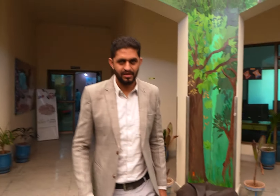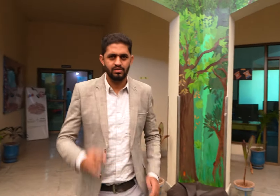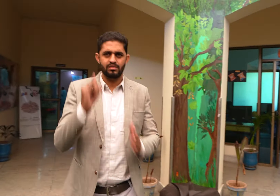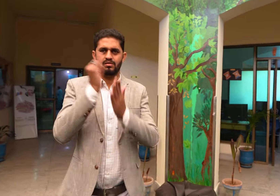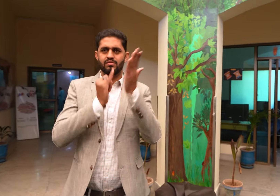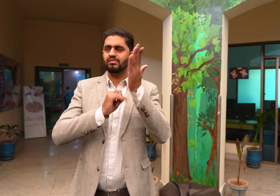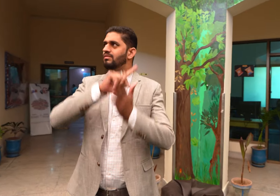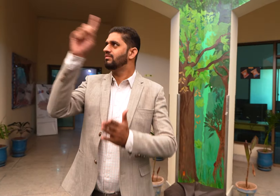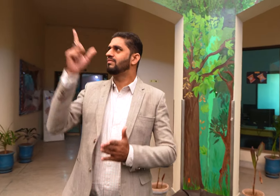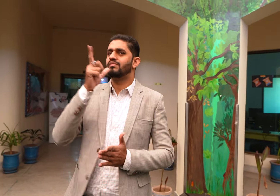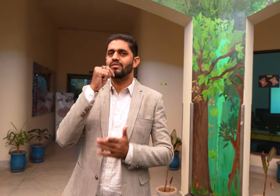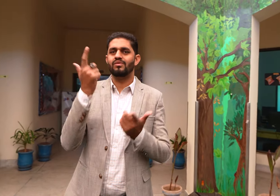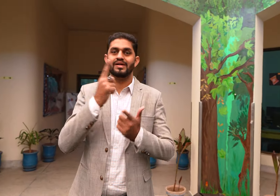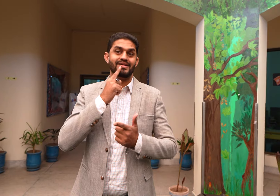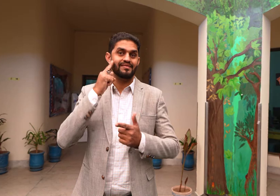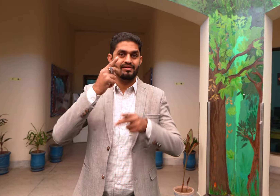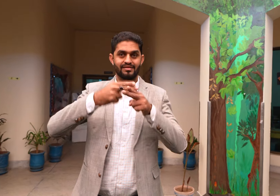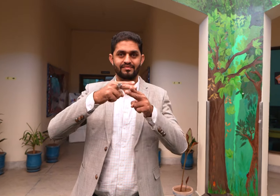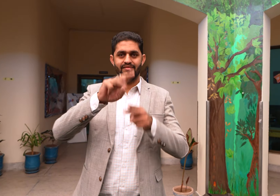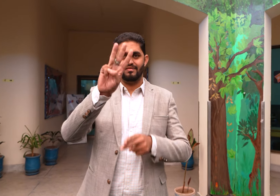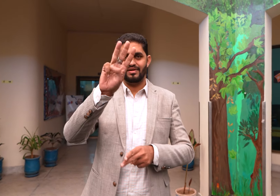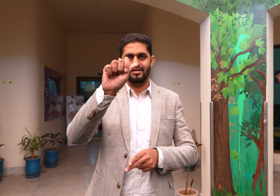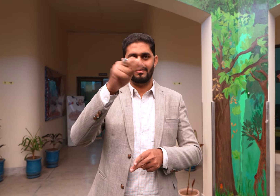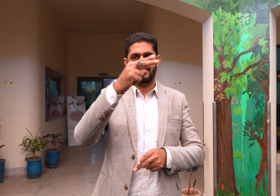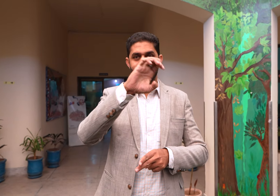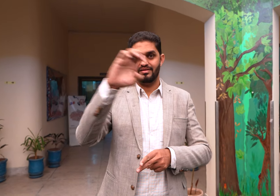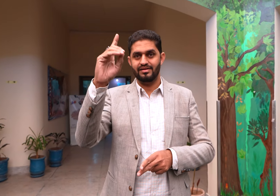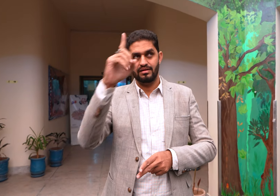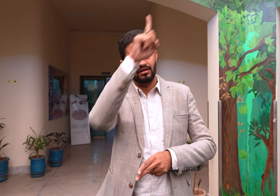This mural was painted by a Deaf artist named Waheed,